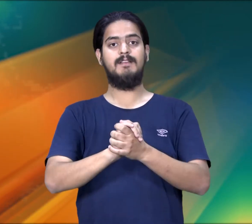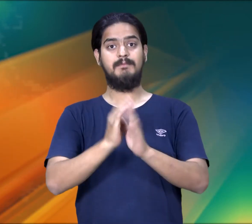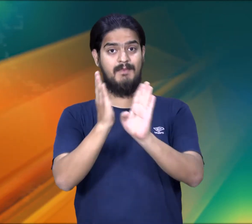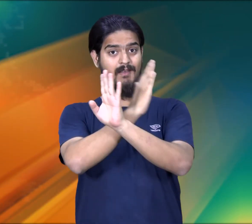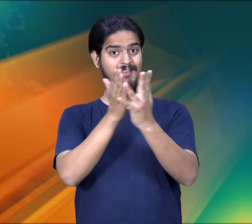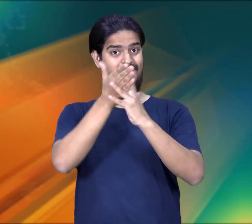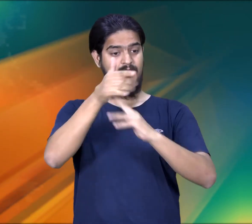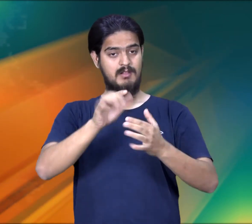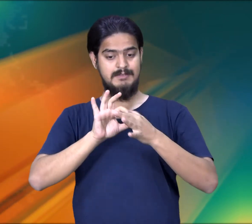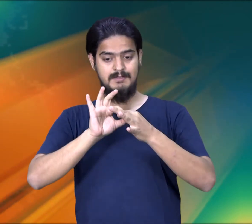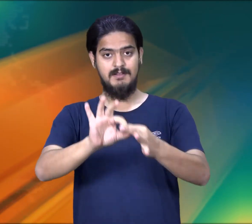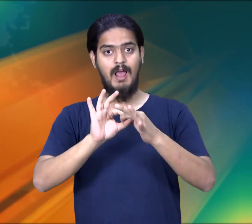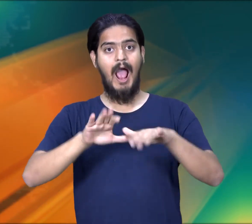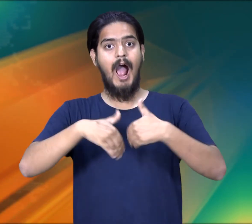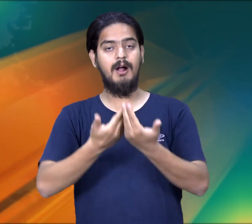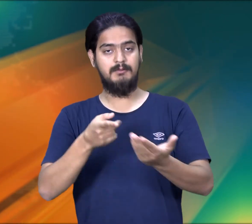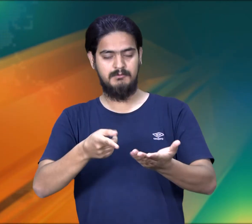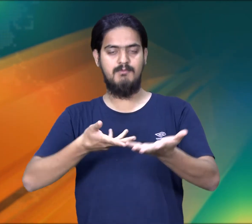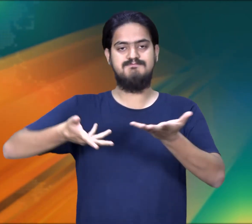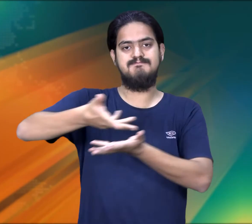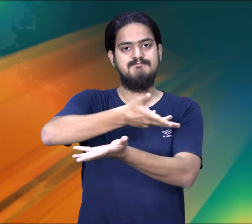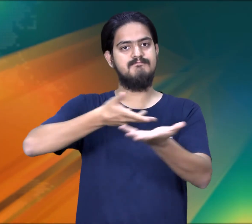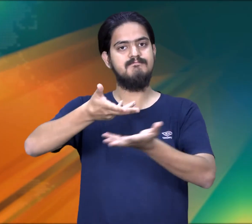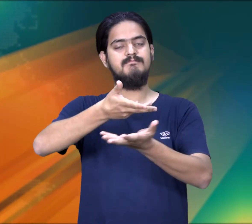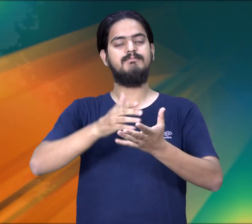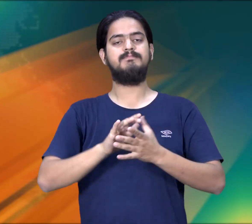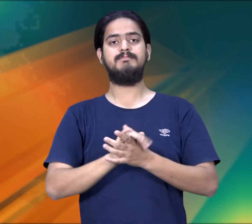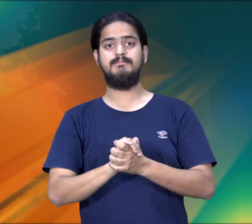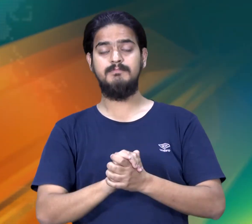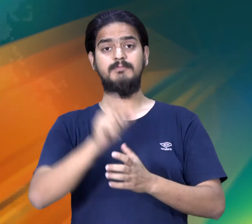change that through our project i.e. the early intervention project and we will